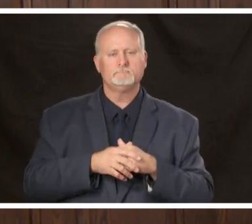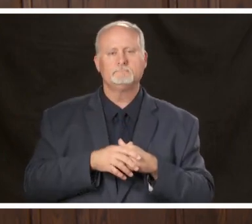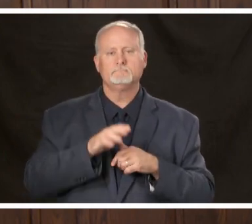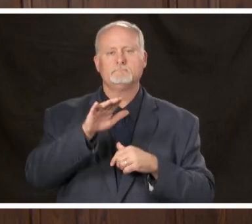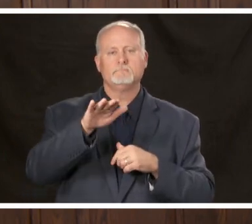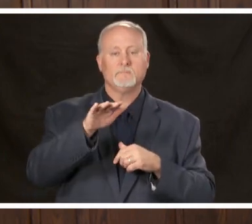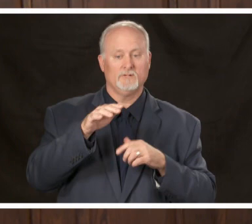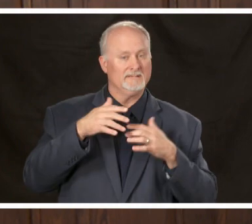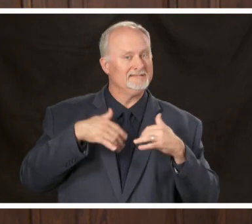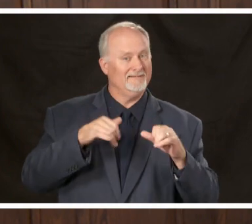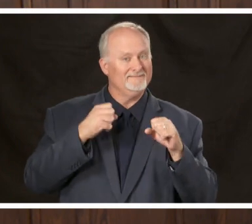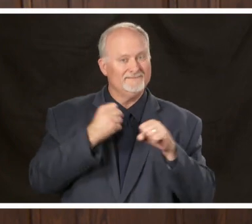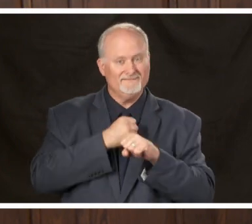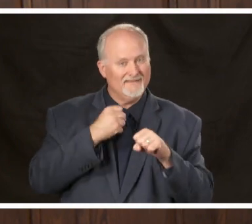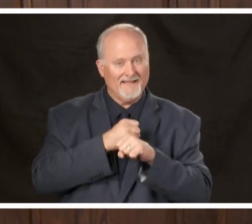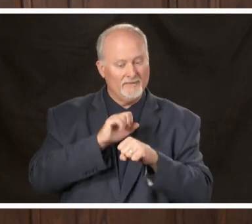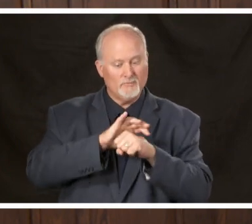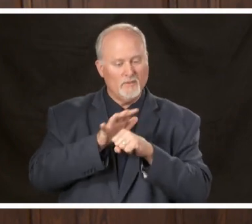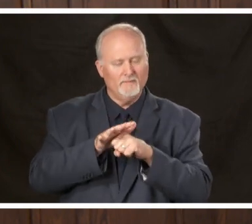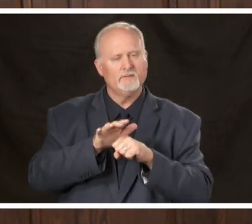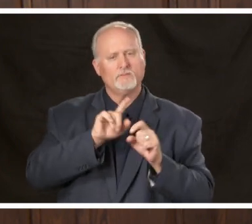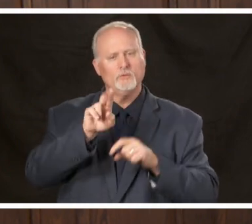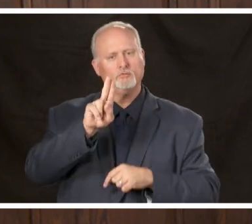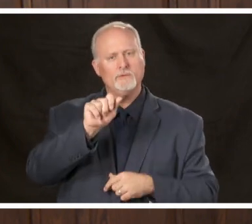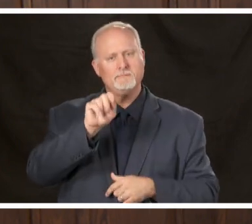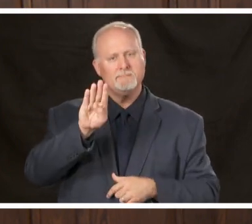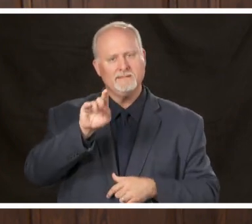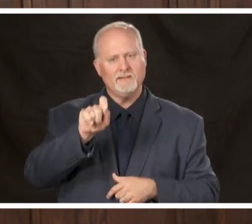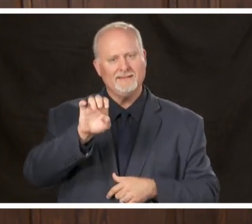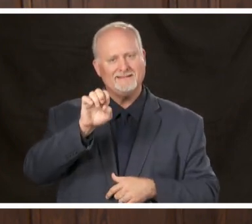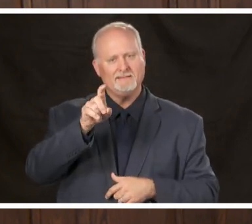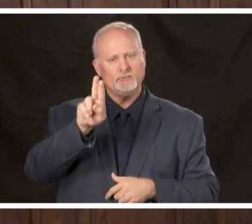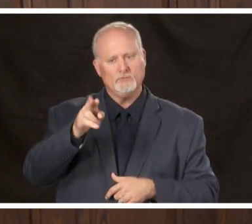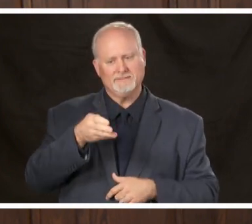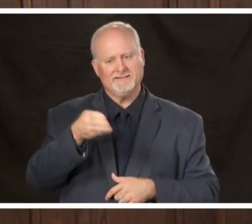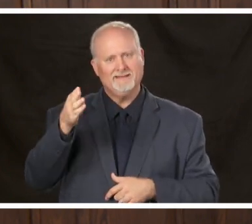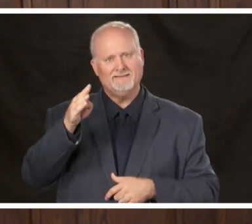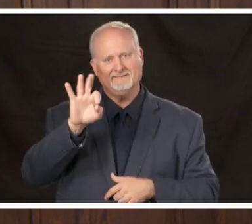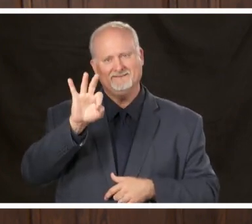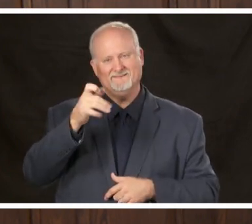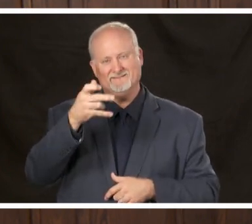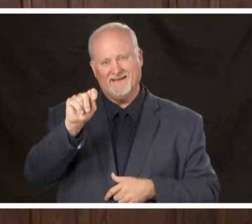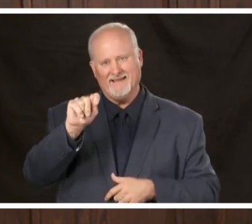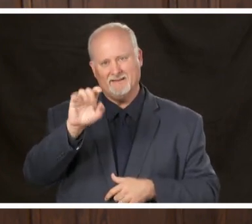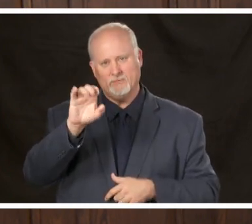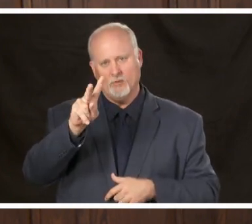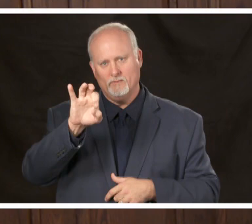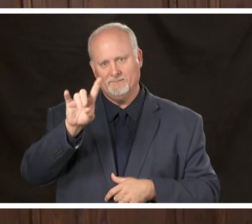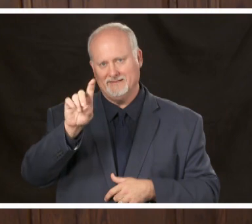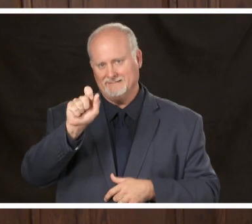help fight COVID-19 by visiting UAB dot edu slash fight COVID-19 you can